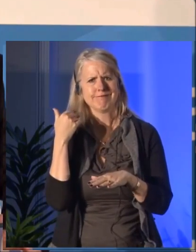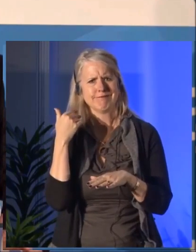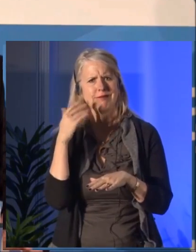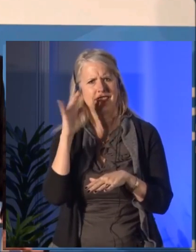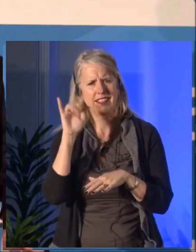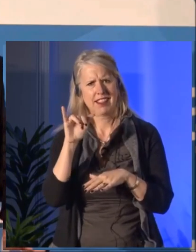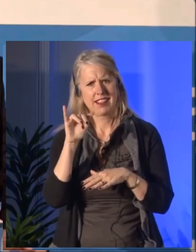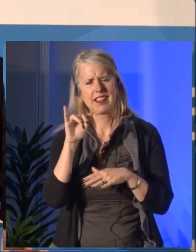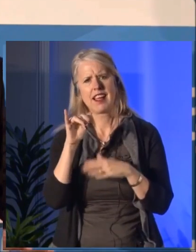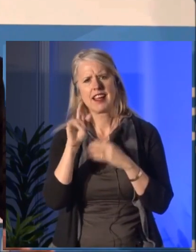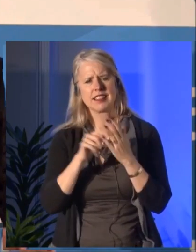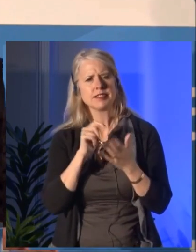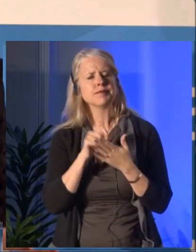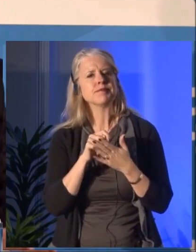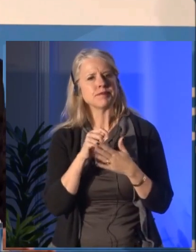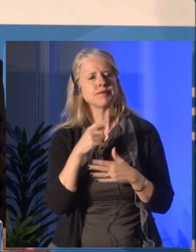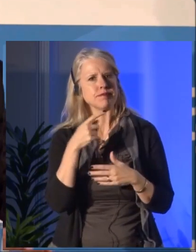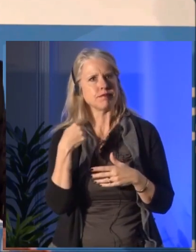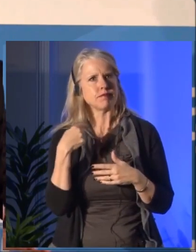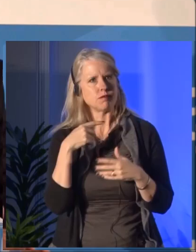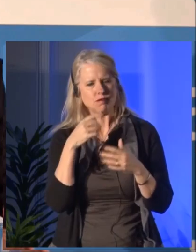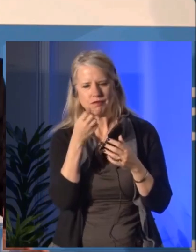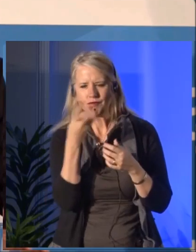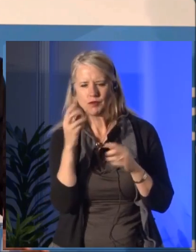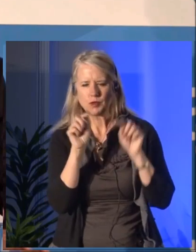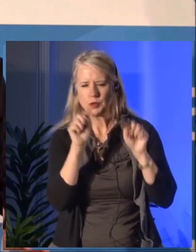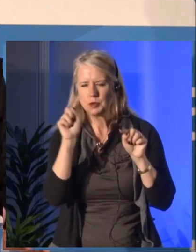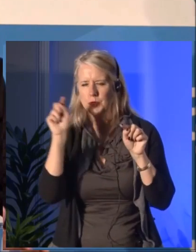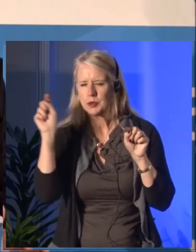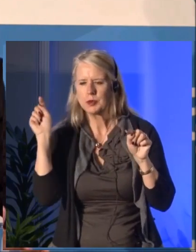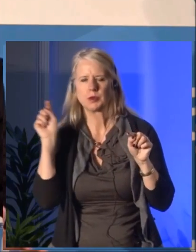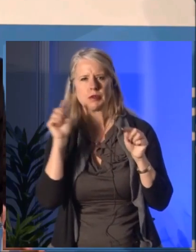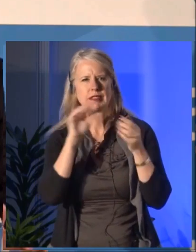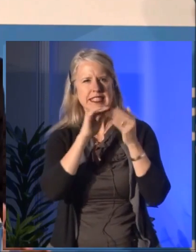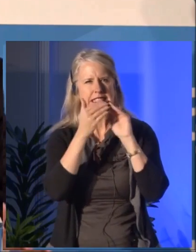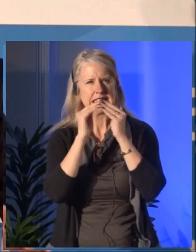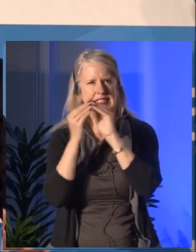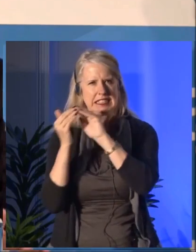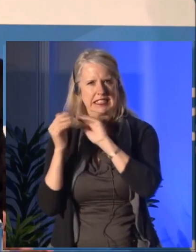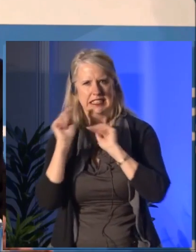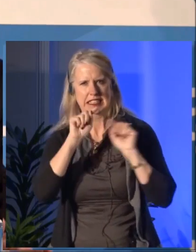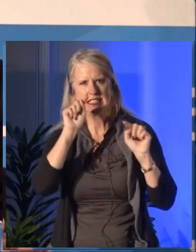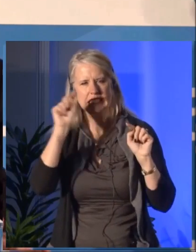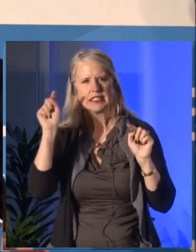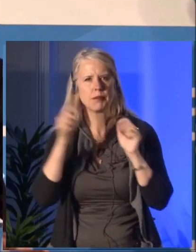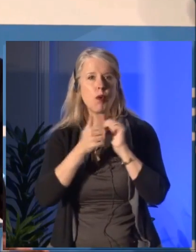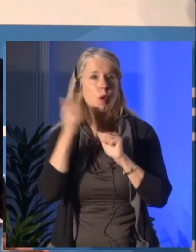of the Council funding some 2,200 organizations